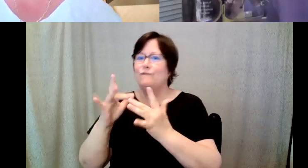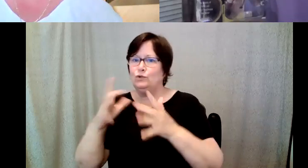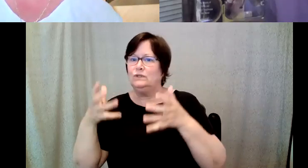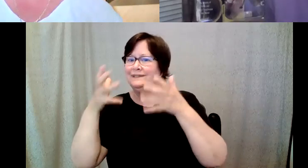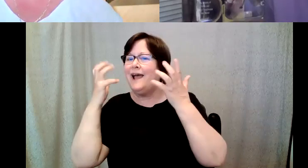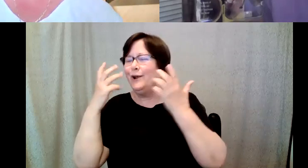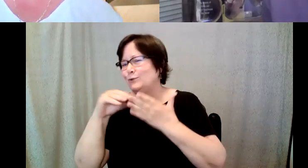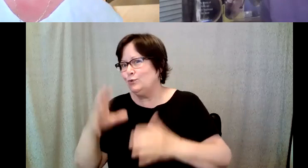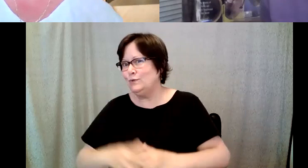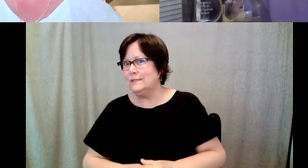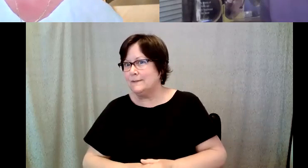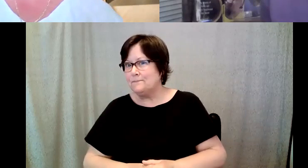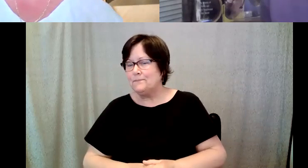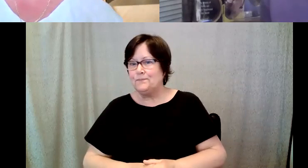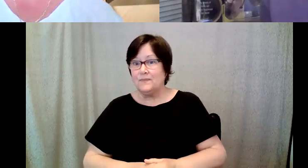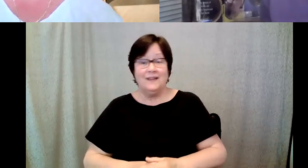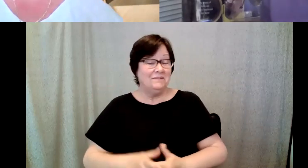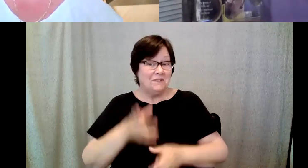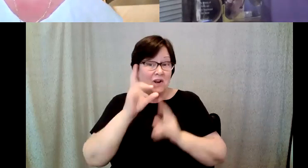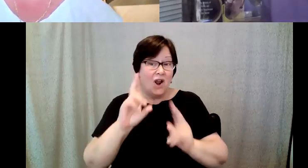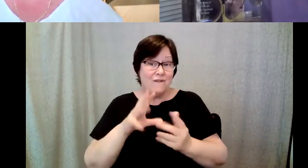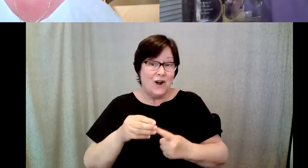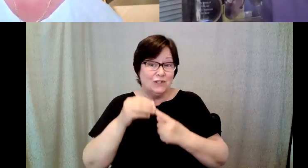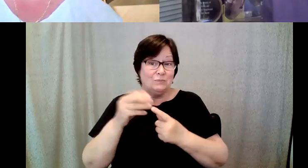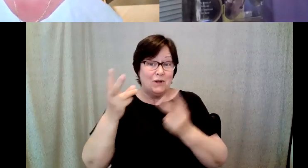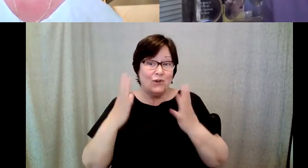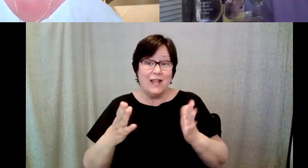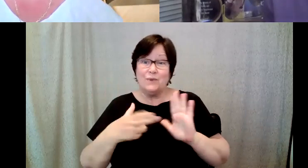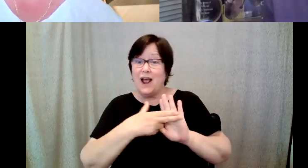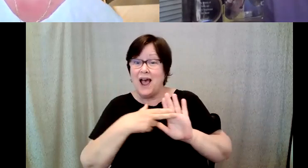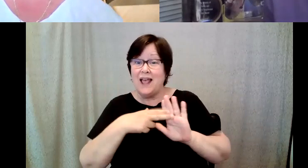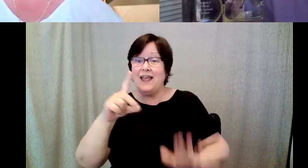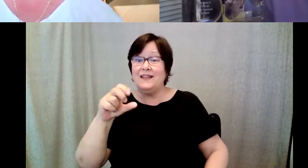Kelly Redder: And in honor of our special guest tonight we'd like to highlight the Dean's fund that the College of Art and Design.